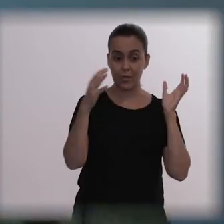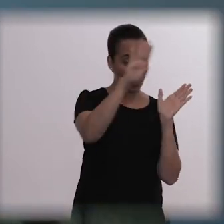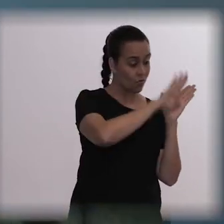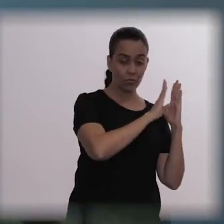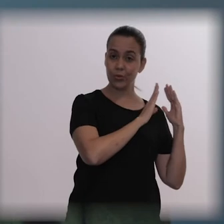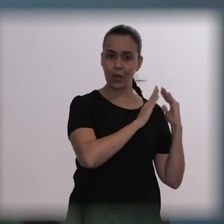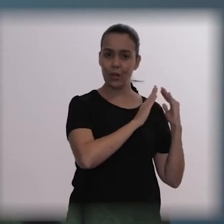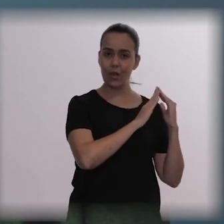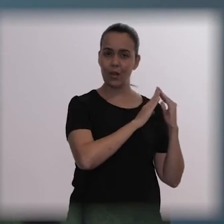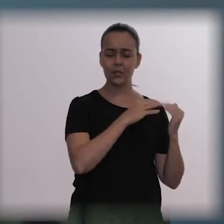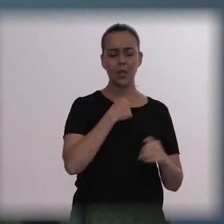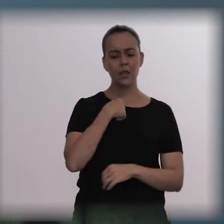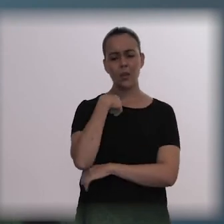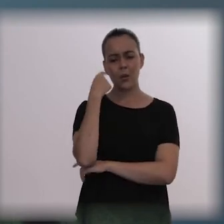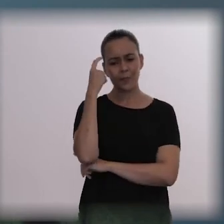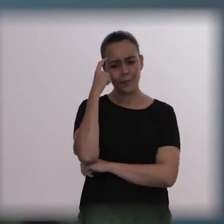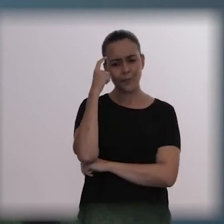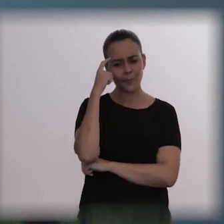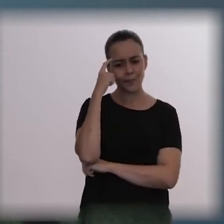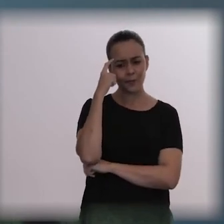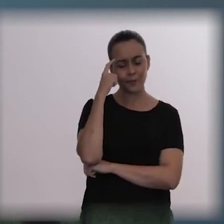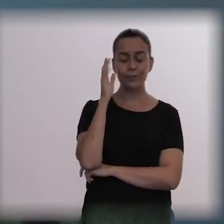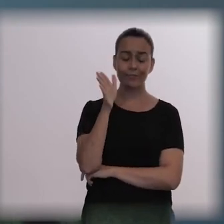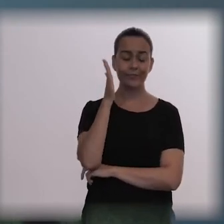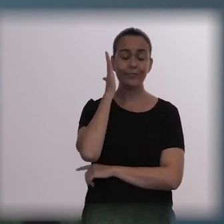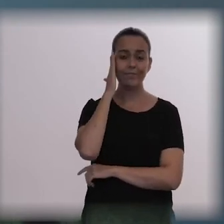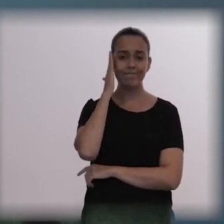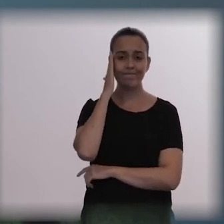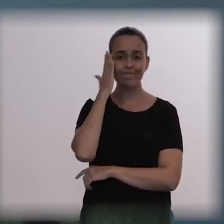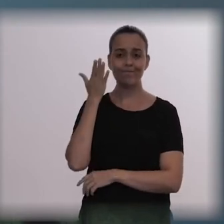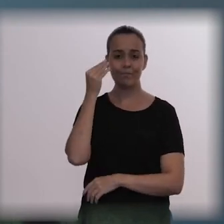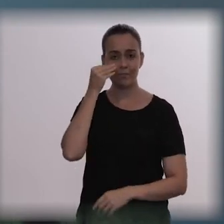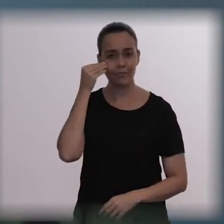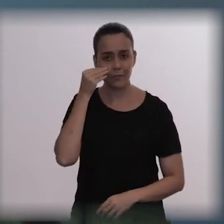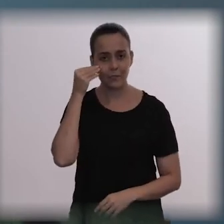caught my attention, but it didn't surprise me, because I have already had these experiences in my own practice.